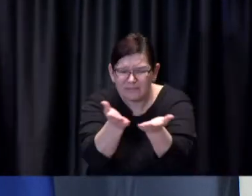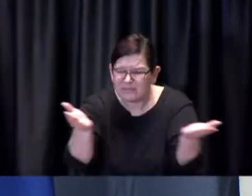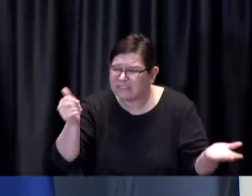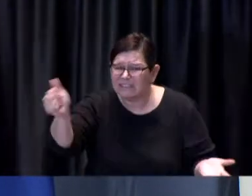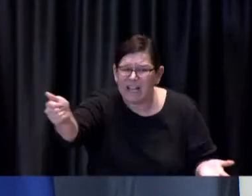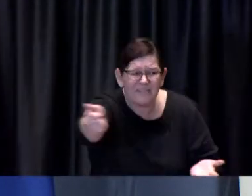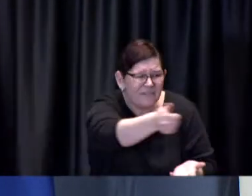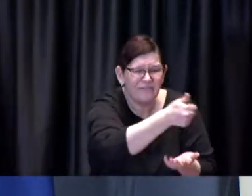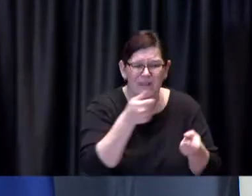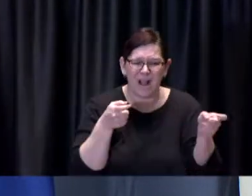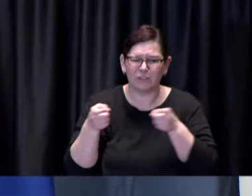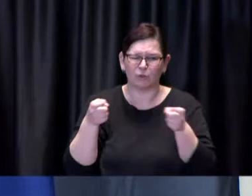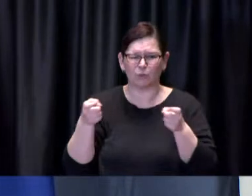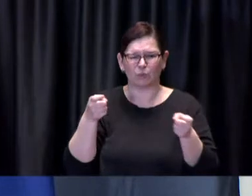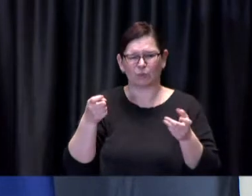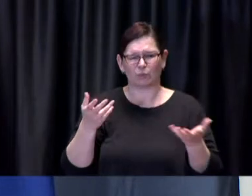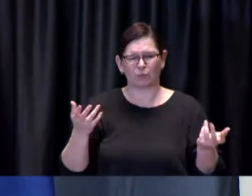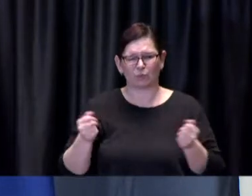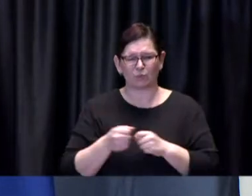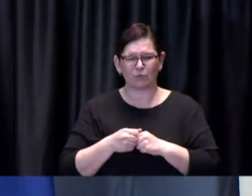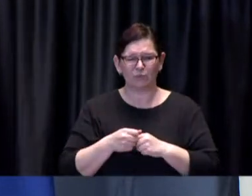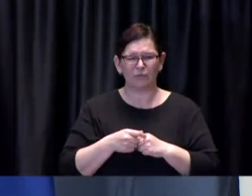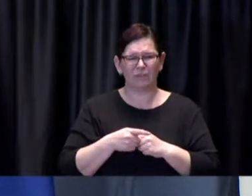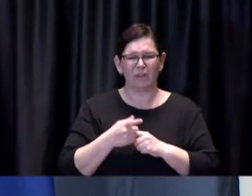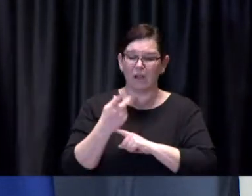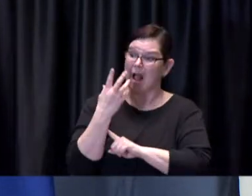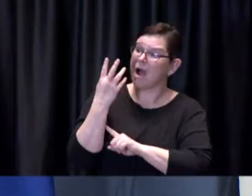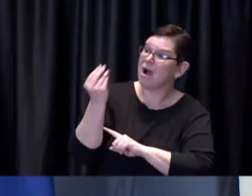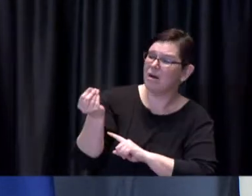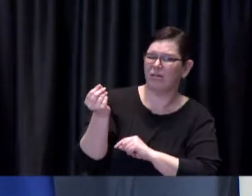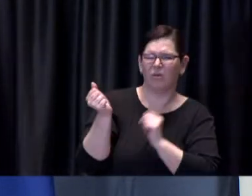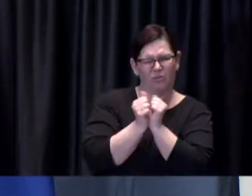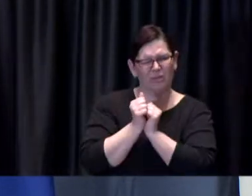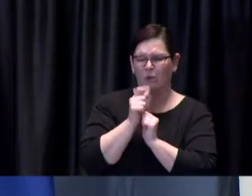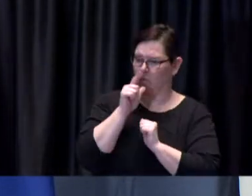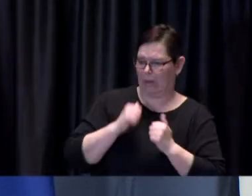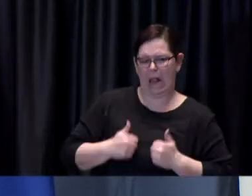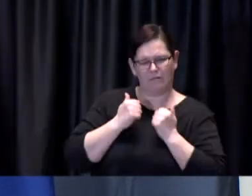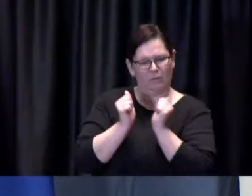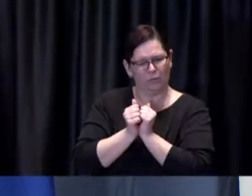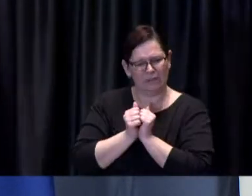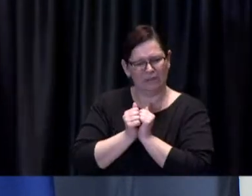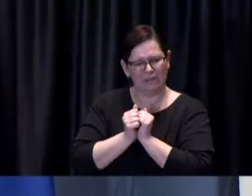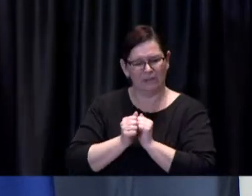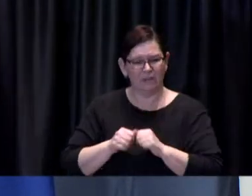the person they live with if if they live with someone else and and not go out with groups of friends yet